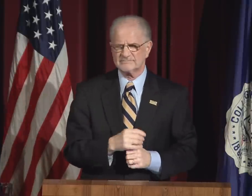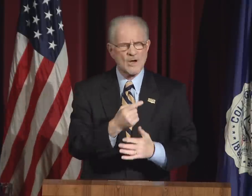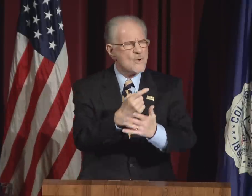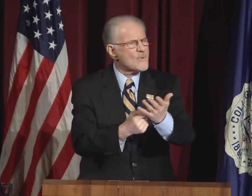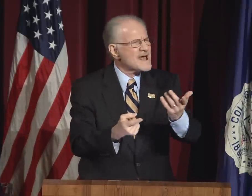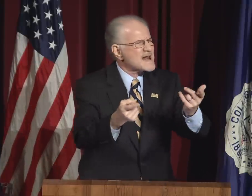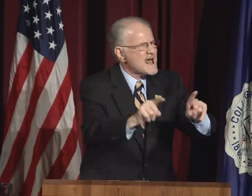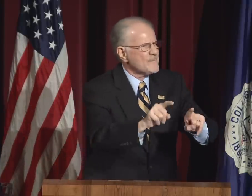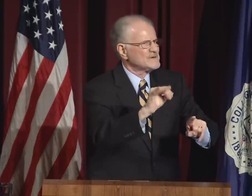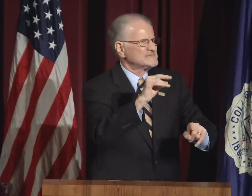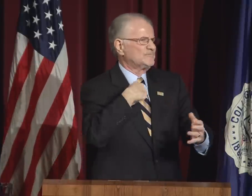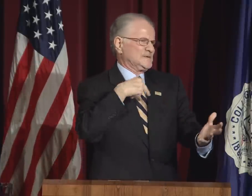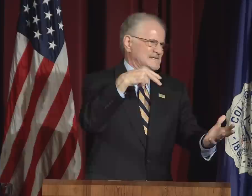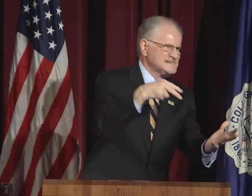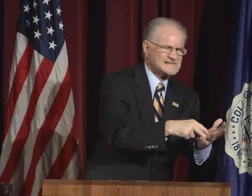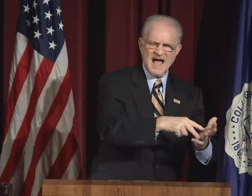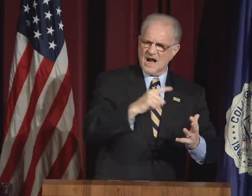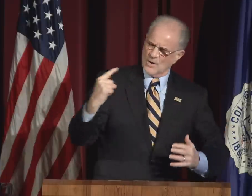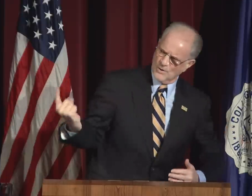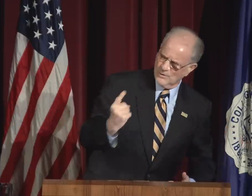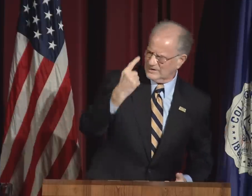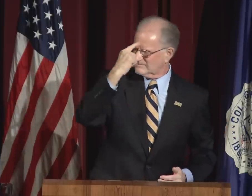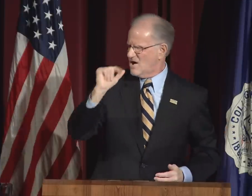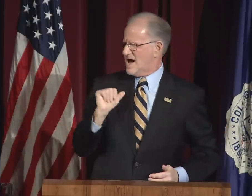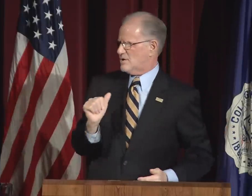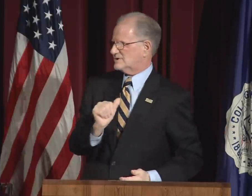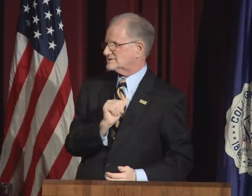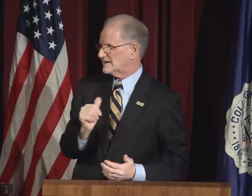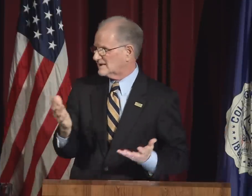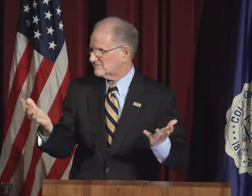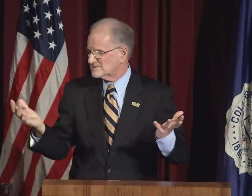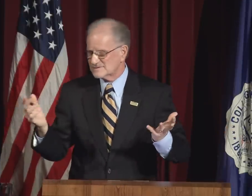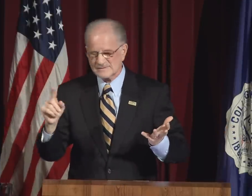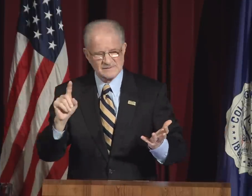What happens if we exclude?